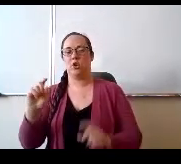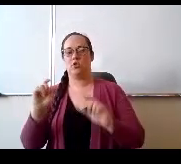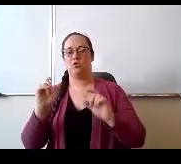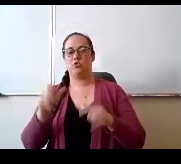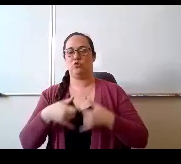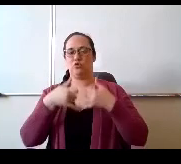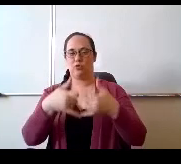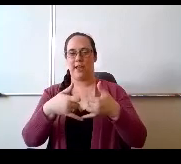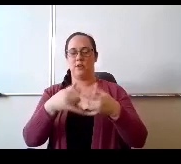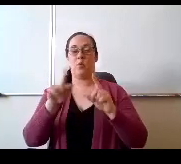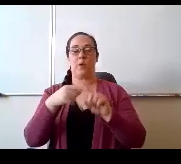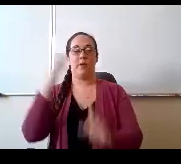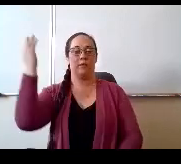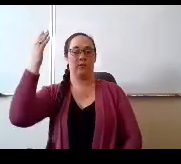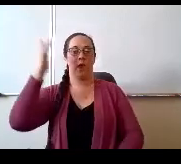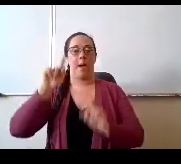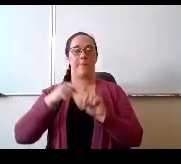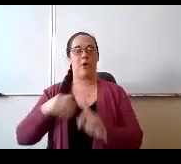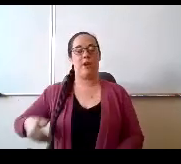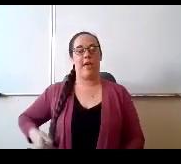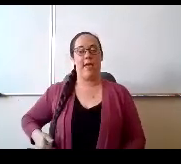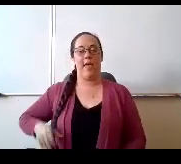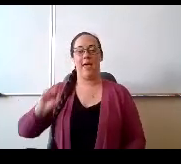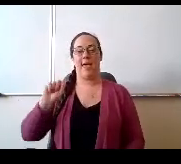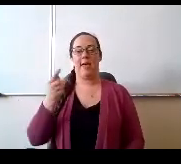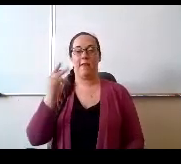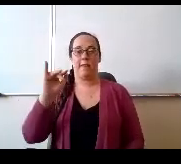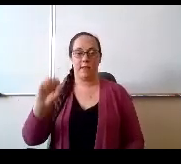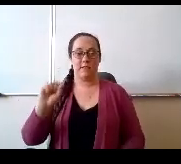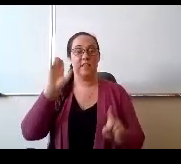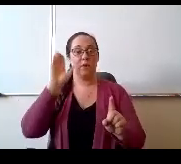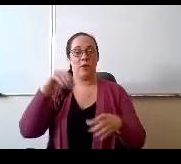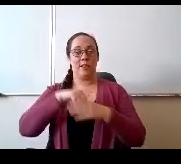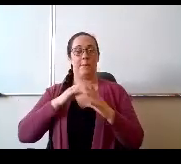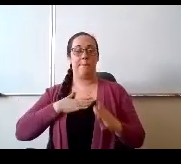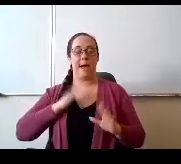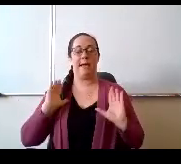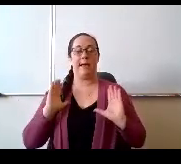going to do that in my class. But we're offering that. Across this across University,